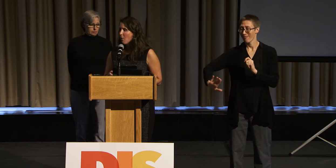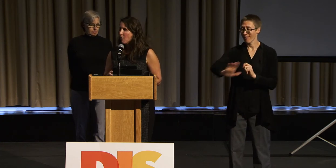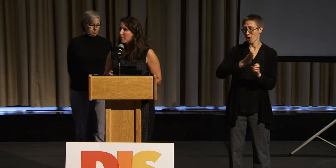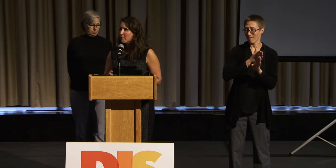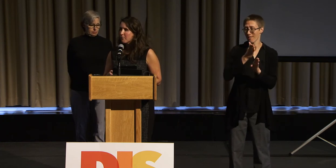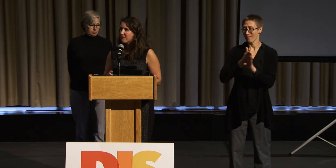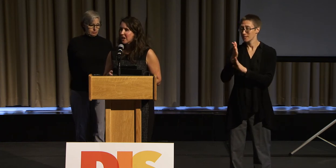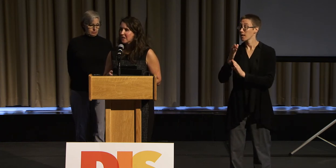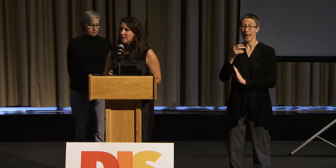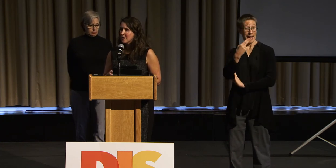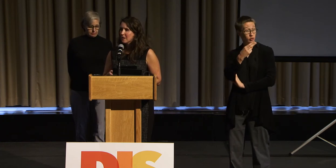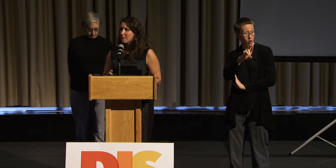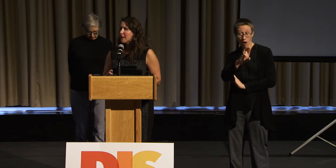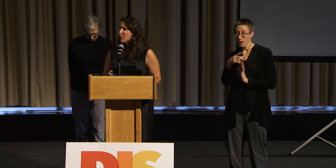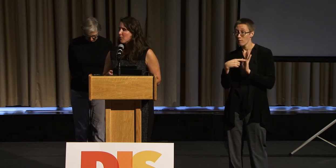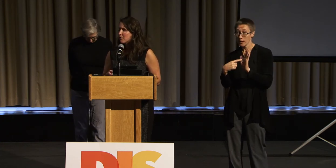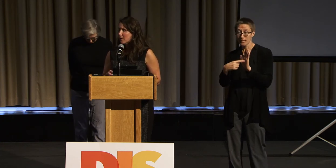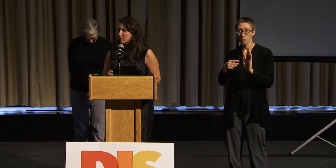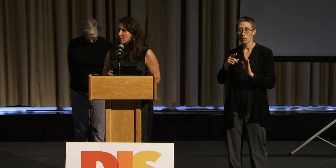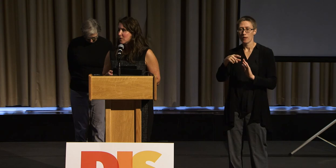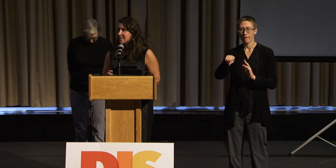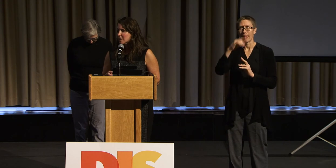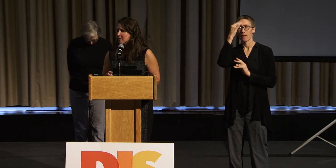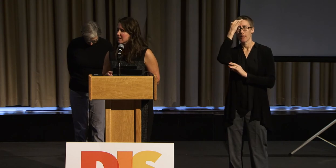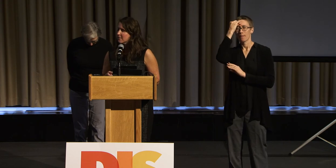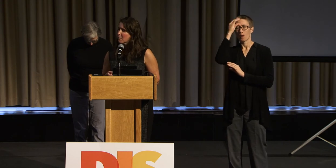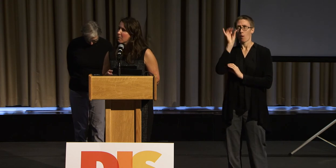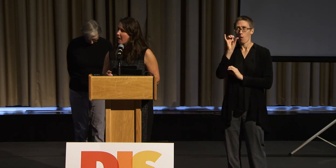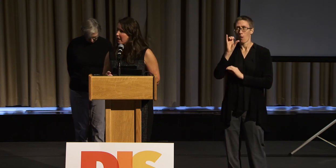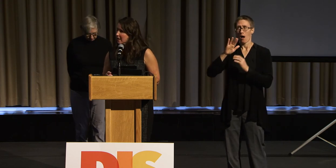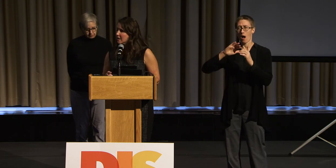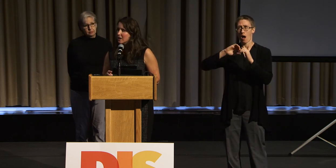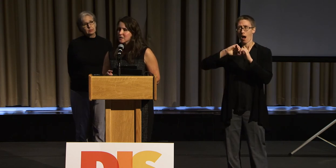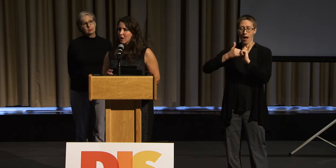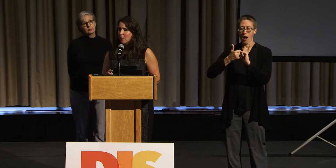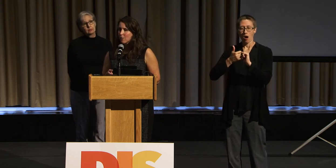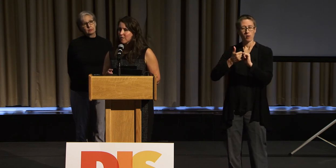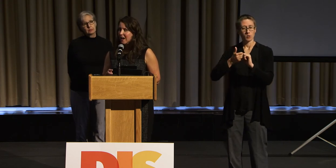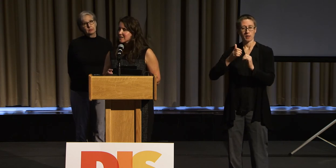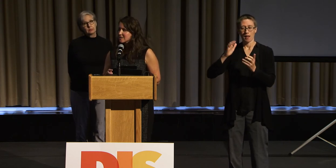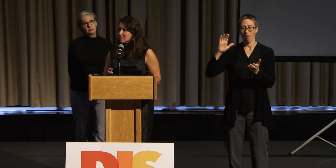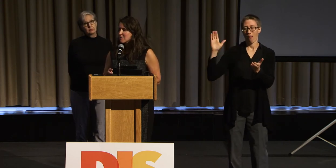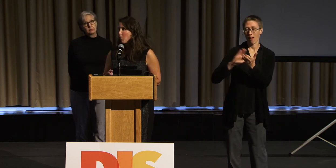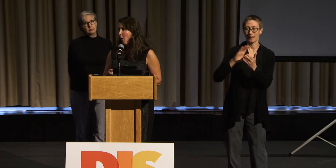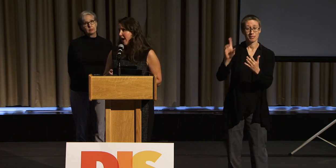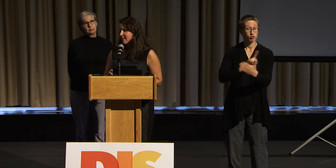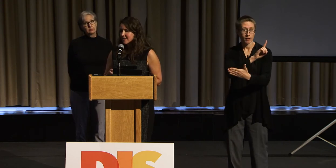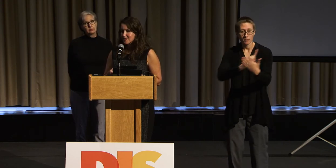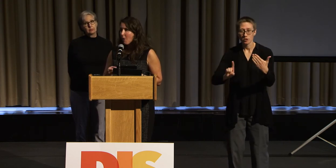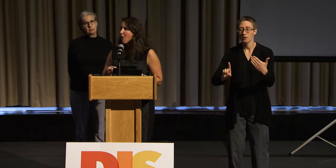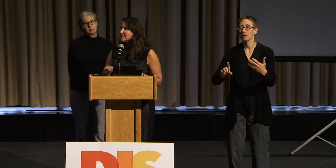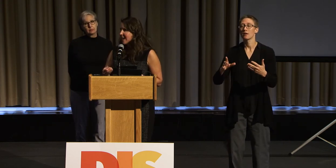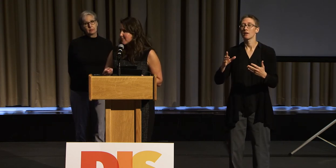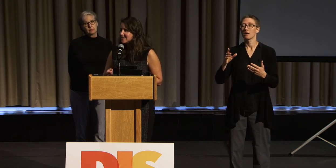or preventing people with disabilities from applying. So that's a way-- those small steps--